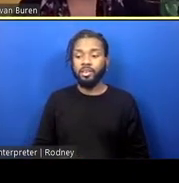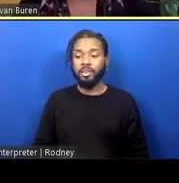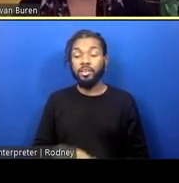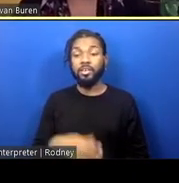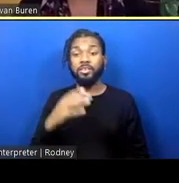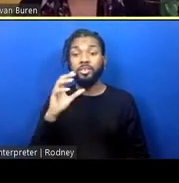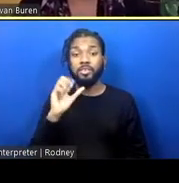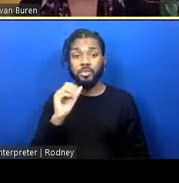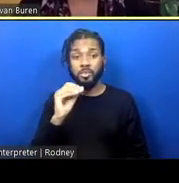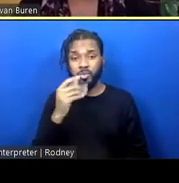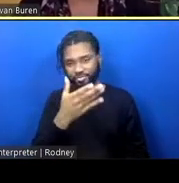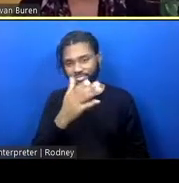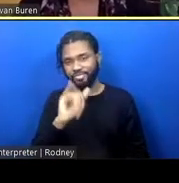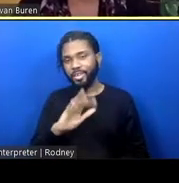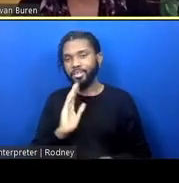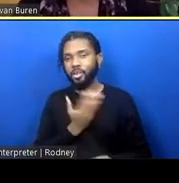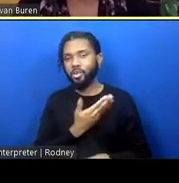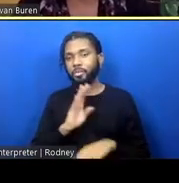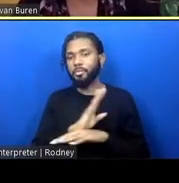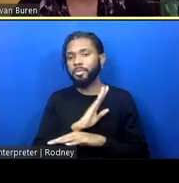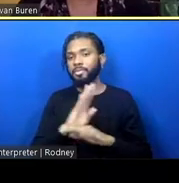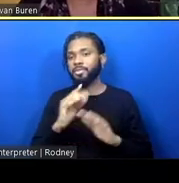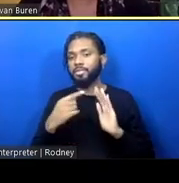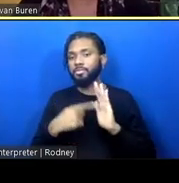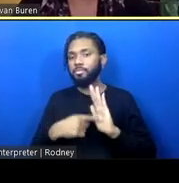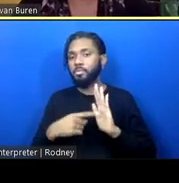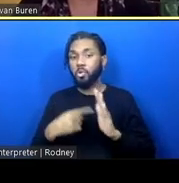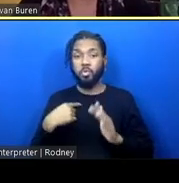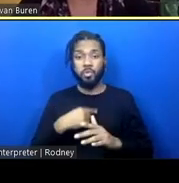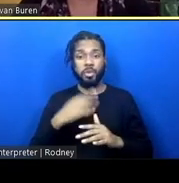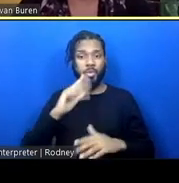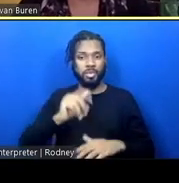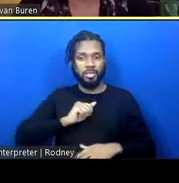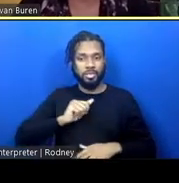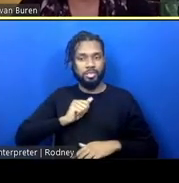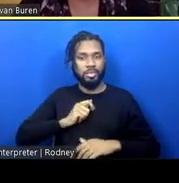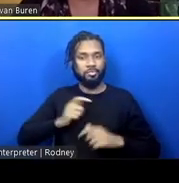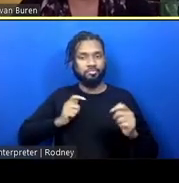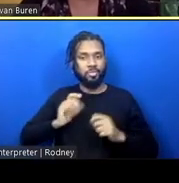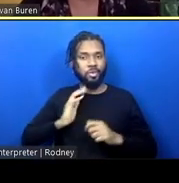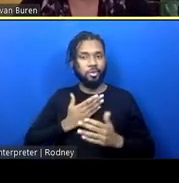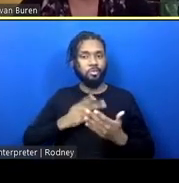So, we are going to develop our own projects now as architects and real estate developers.